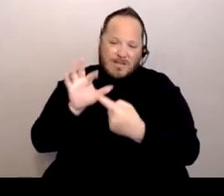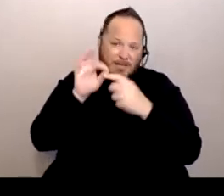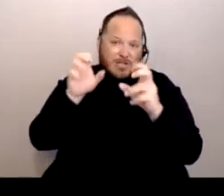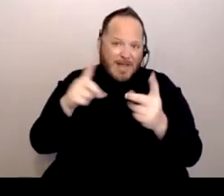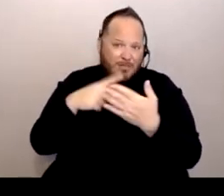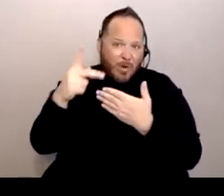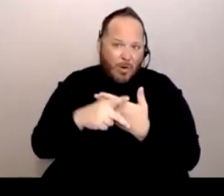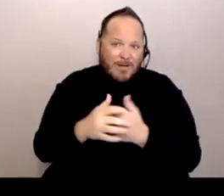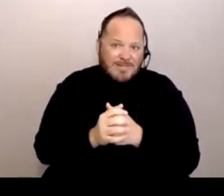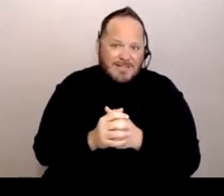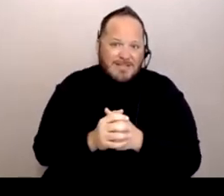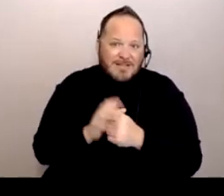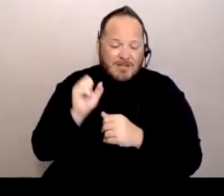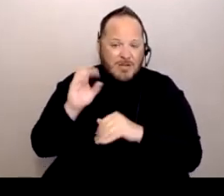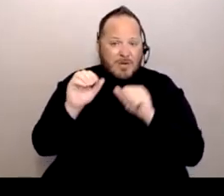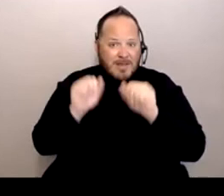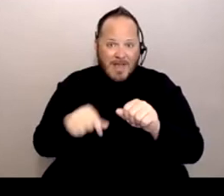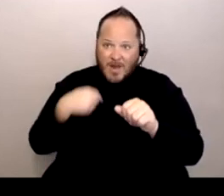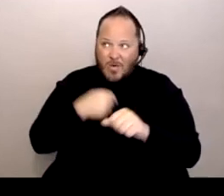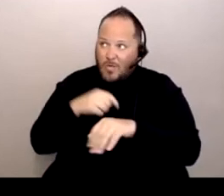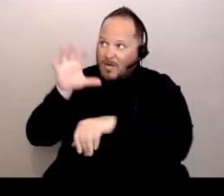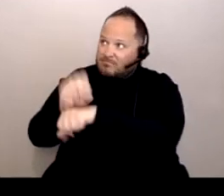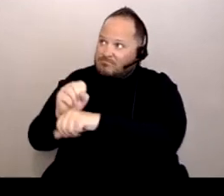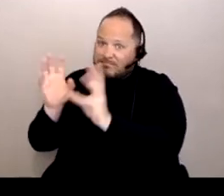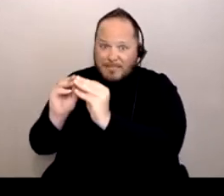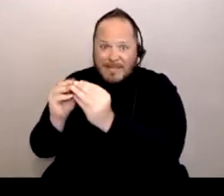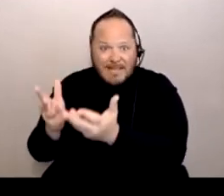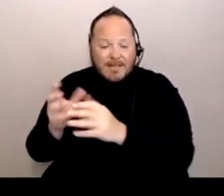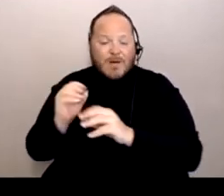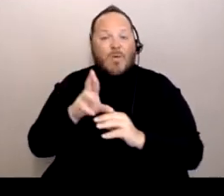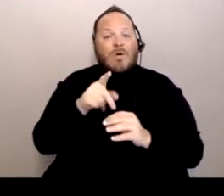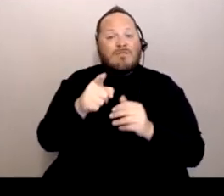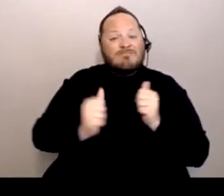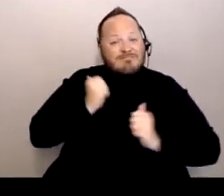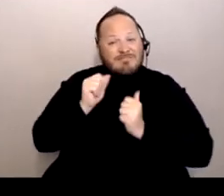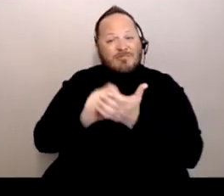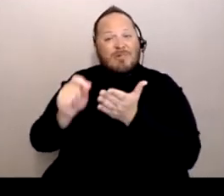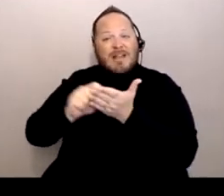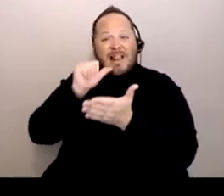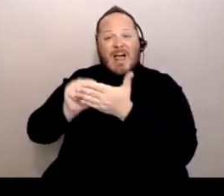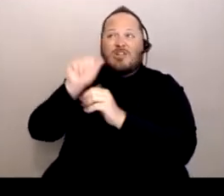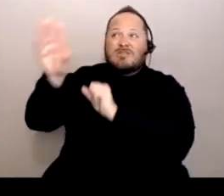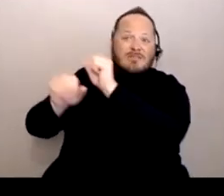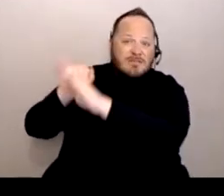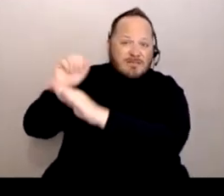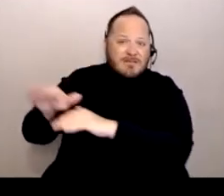So can we have a meeting?" You know, or writing letters, or reaching out to our...